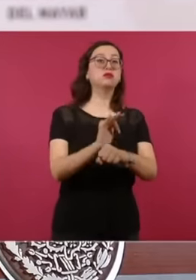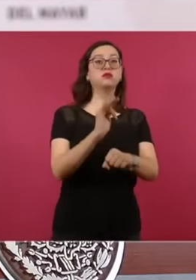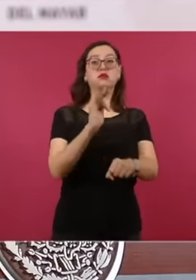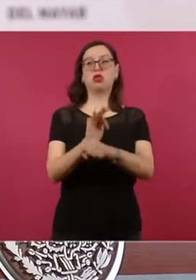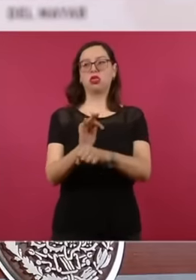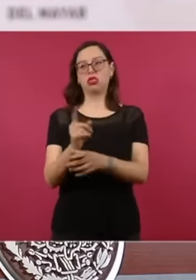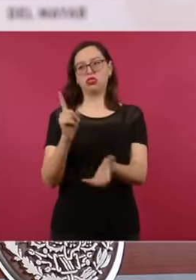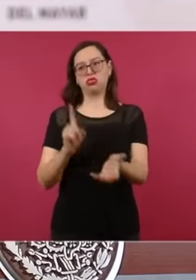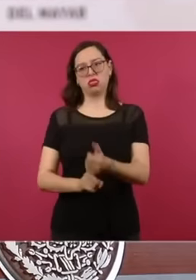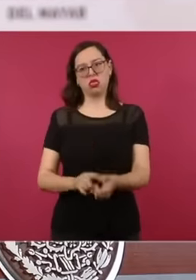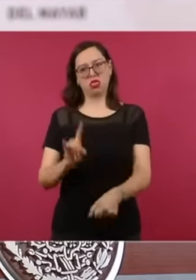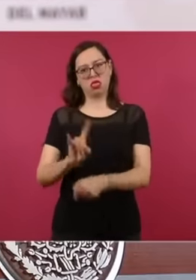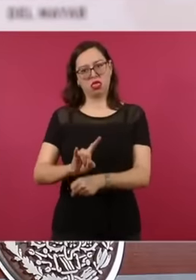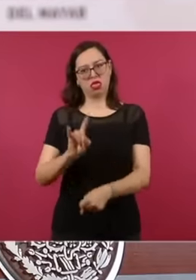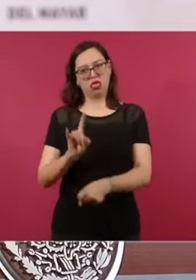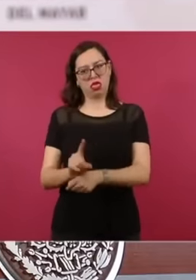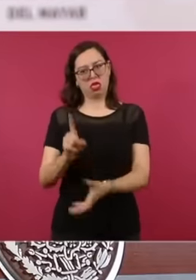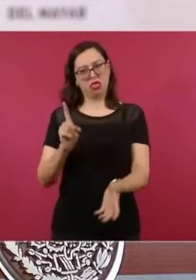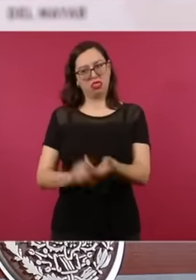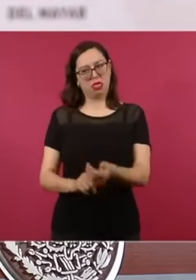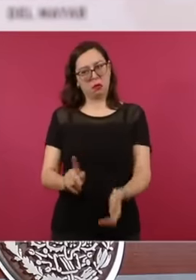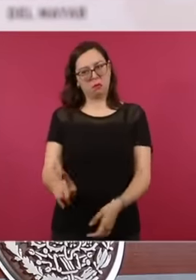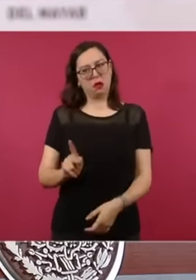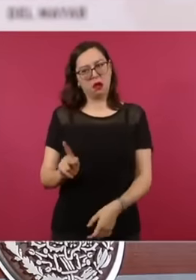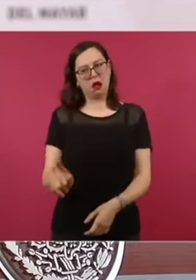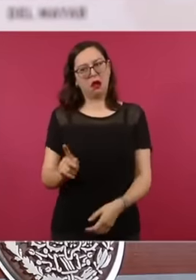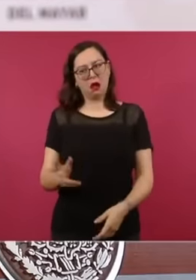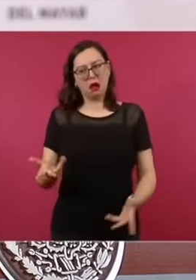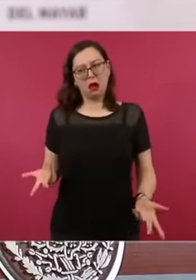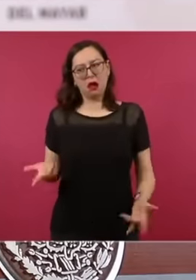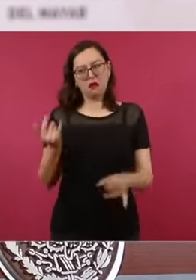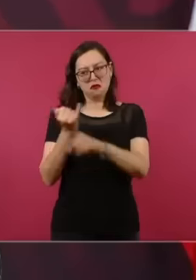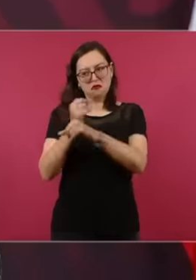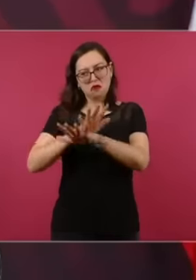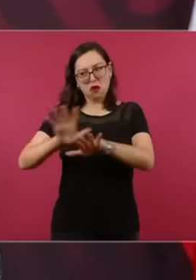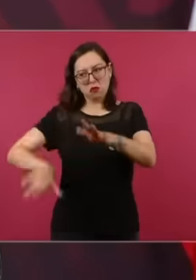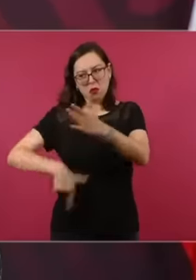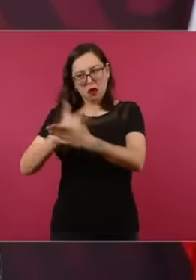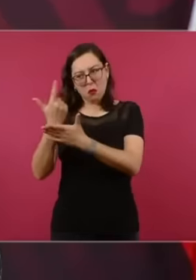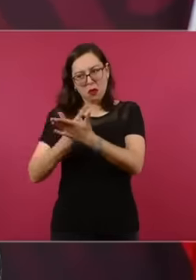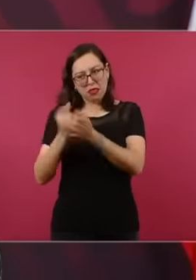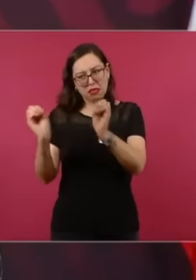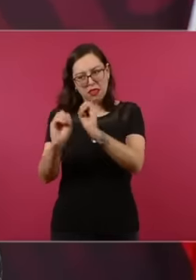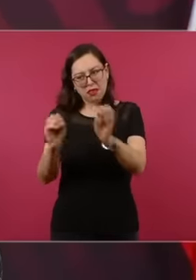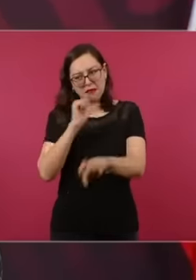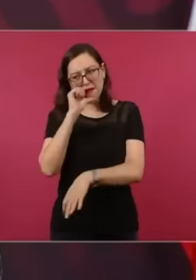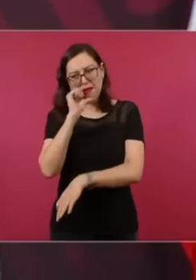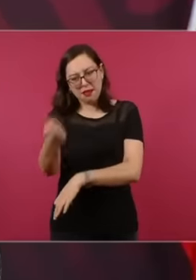inform, we all